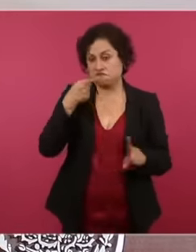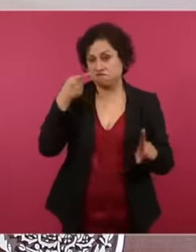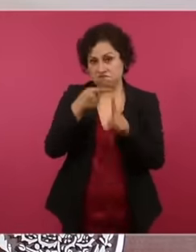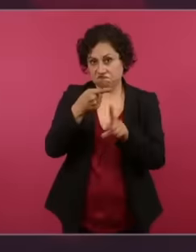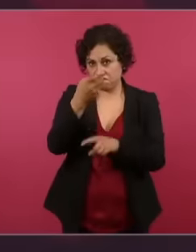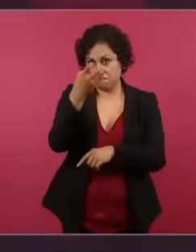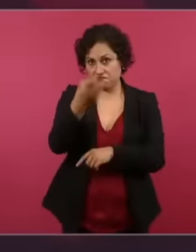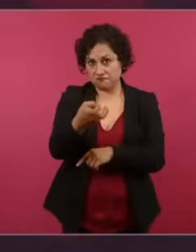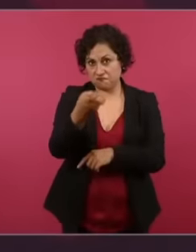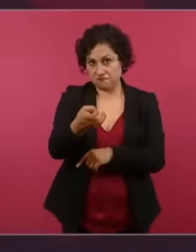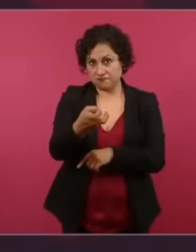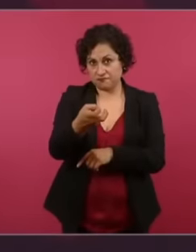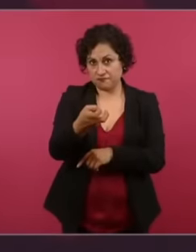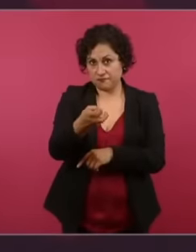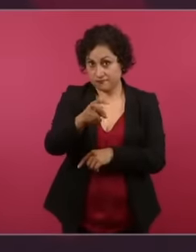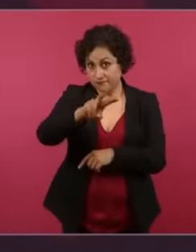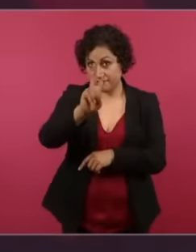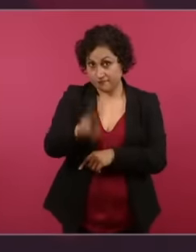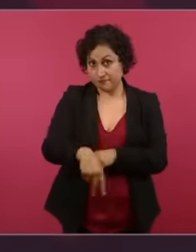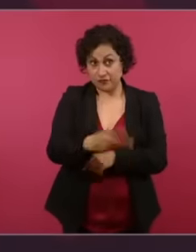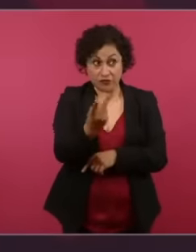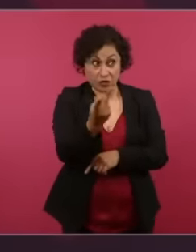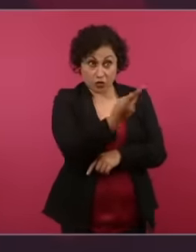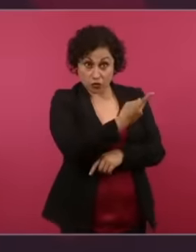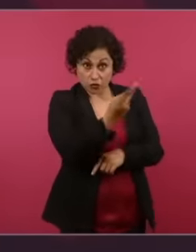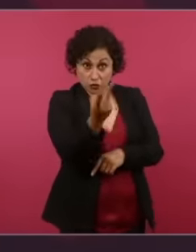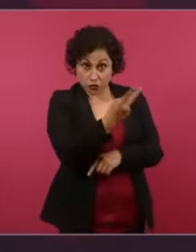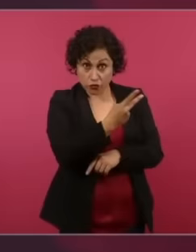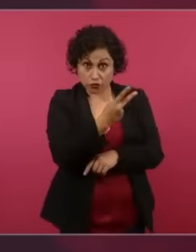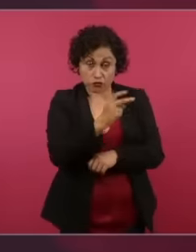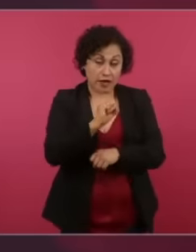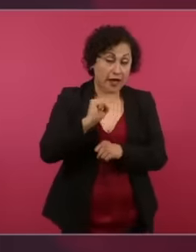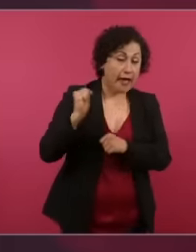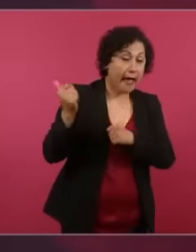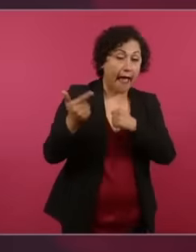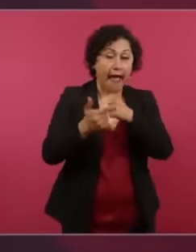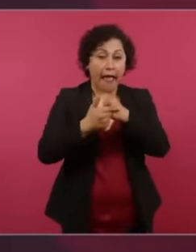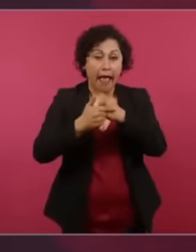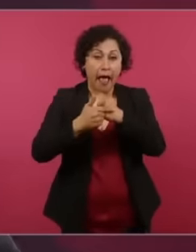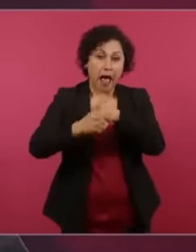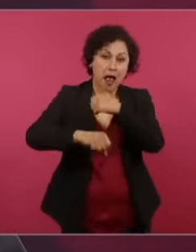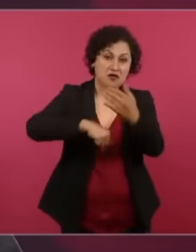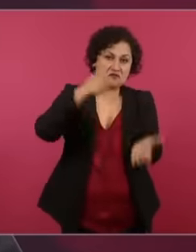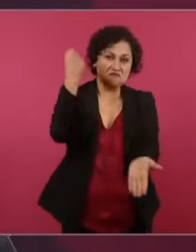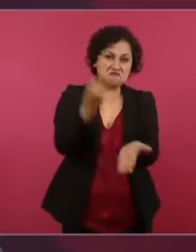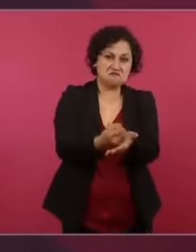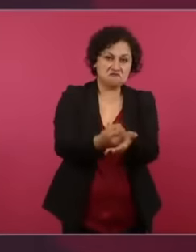has approved a plan or has presented a plan to